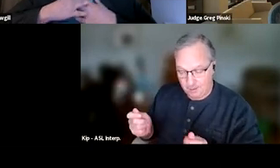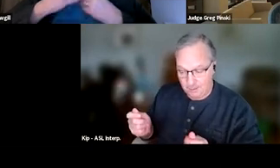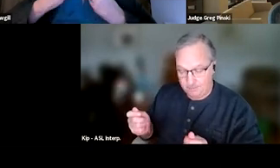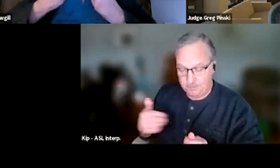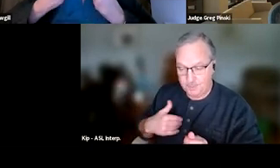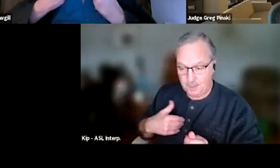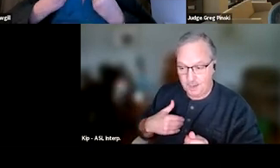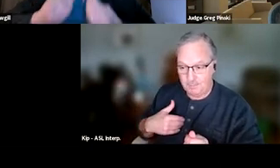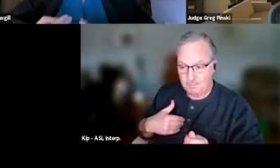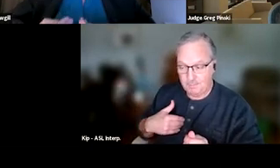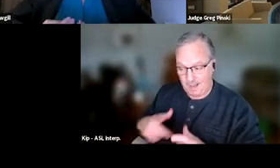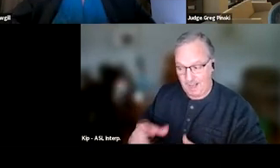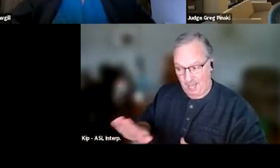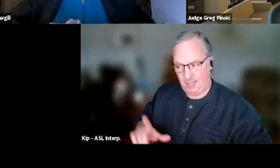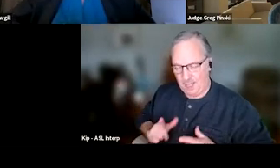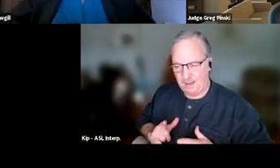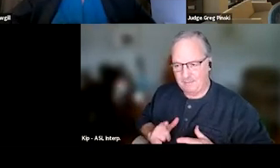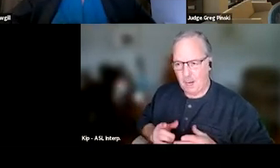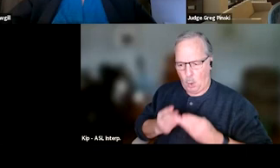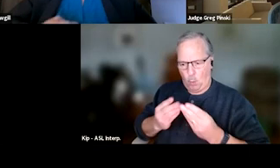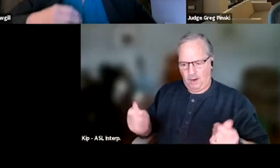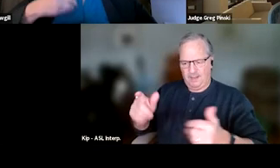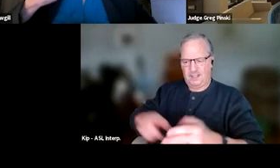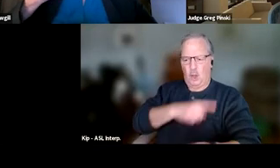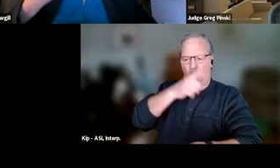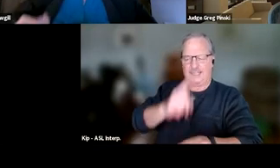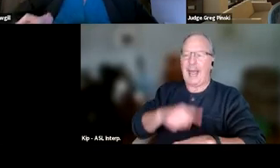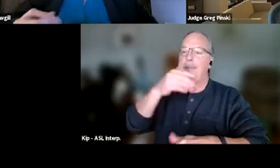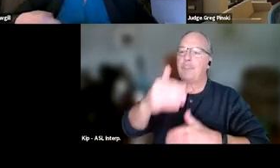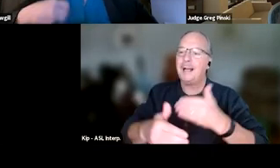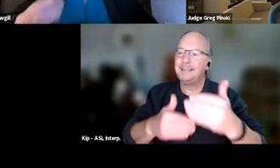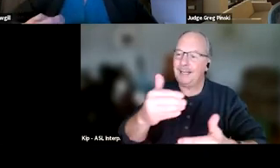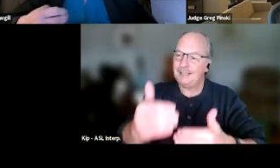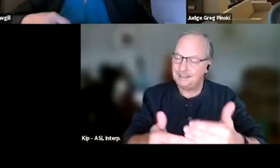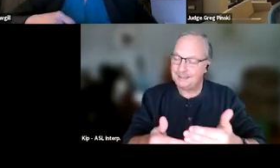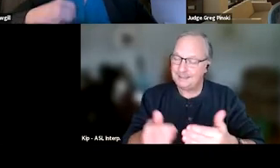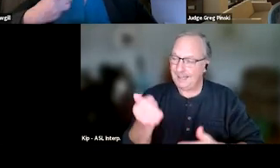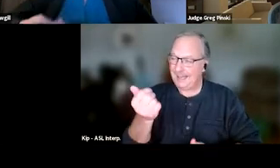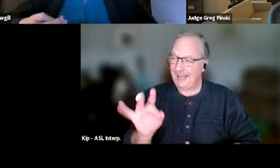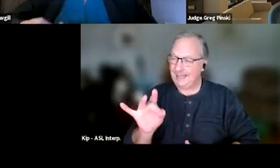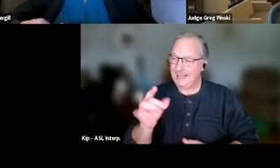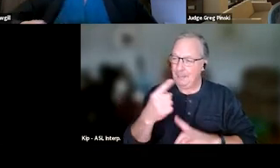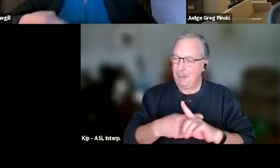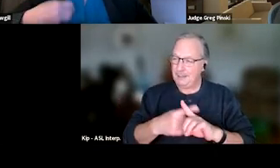Because recovery is a long time process, and in 18 months to two years that you may have 'em in your program,